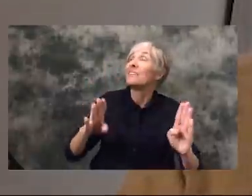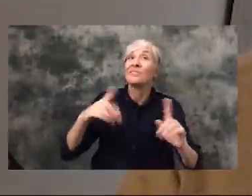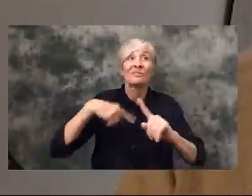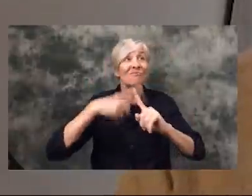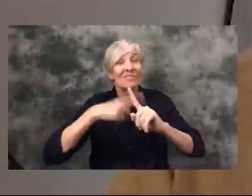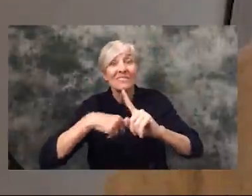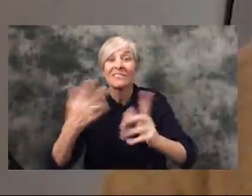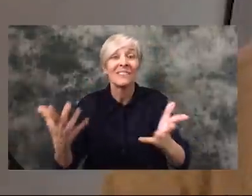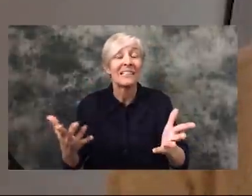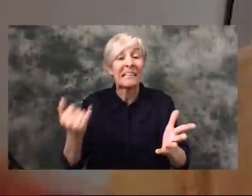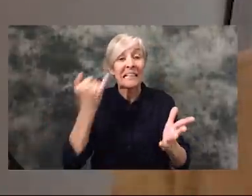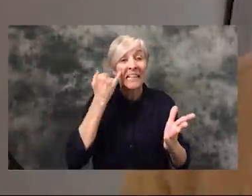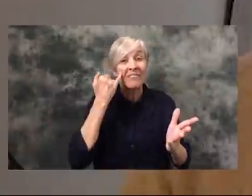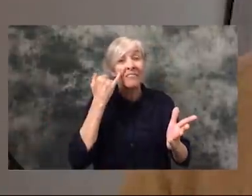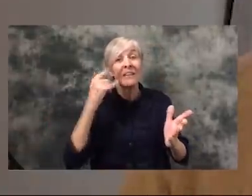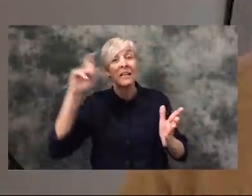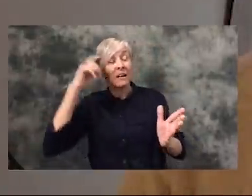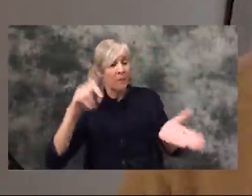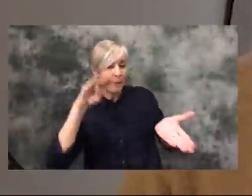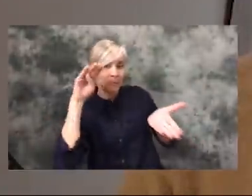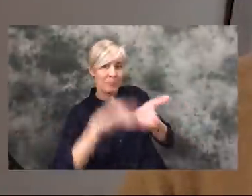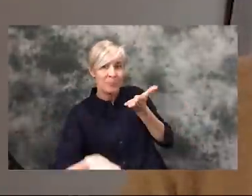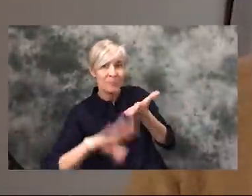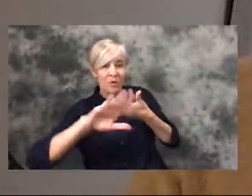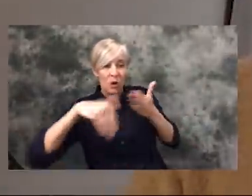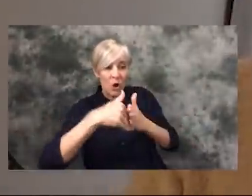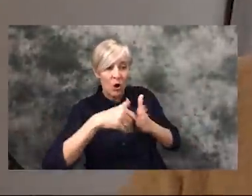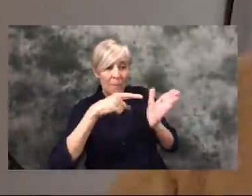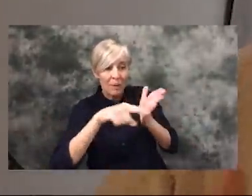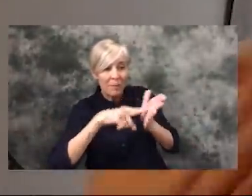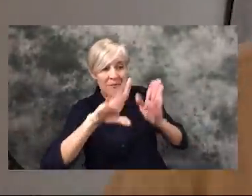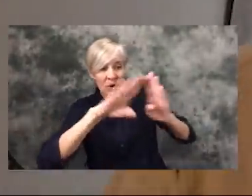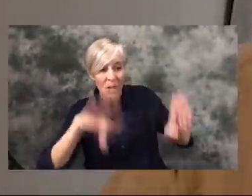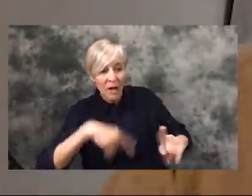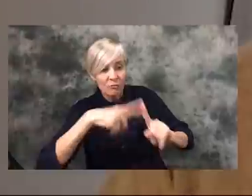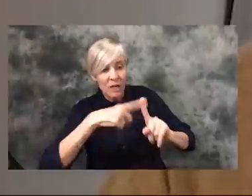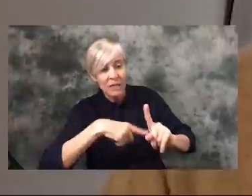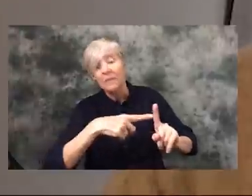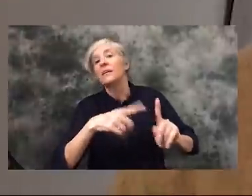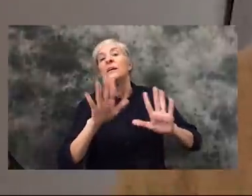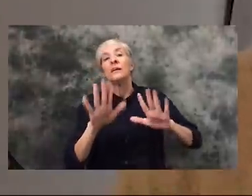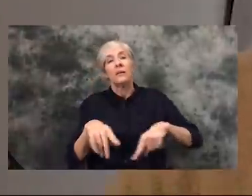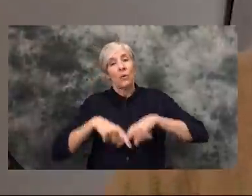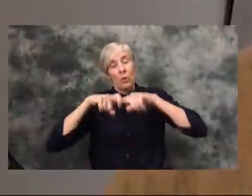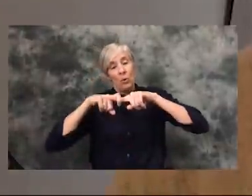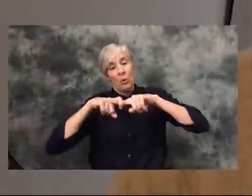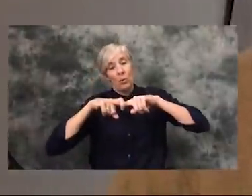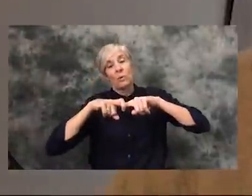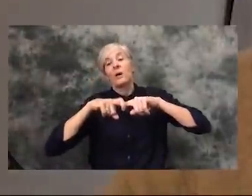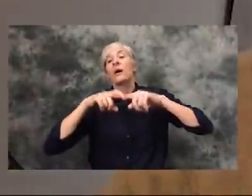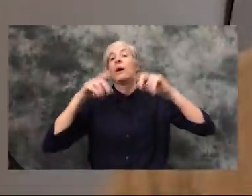so if all mortgages are forgiven then everyone can kind of sort of come back to the plate with a clean slate.